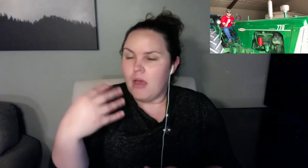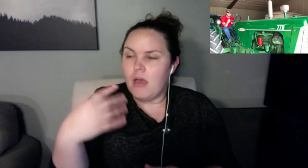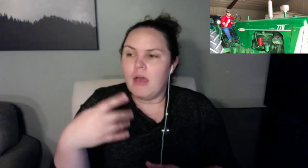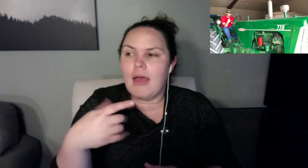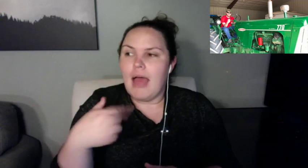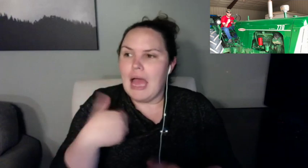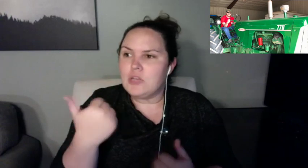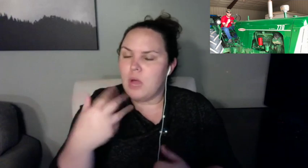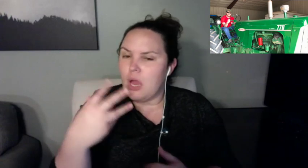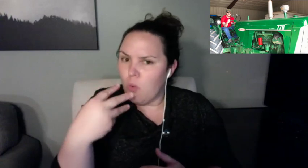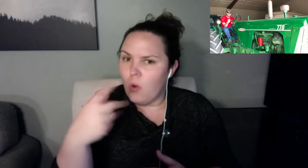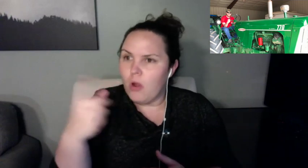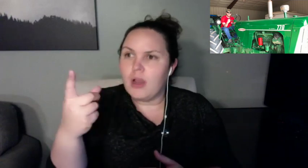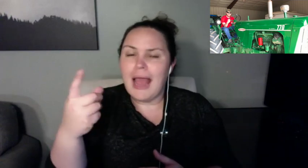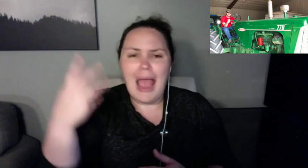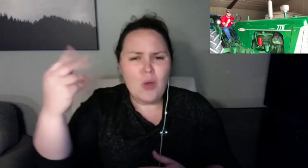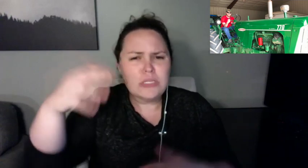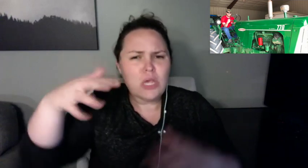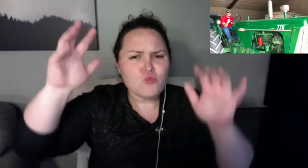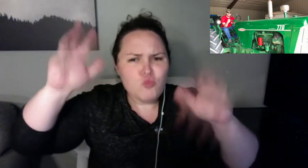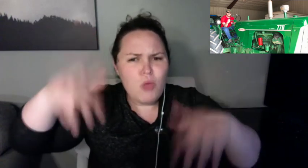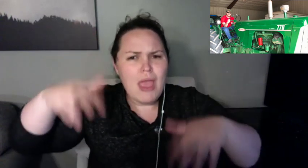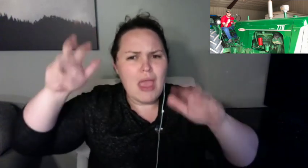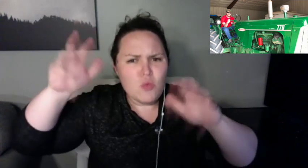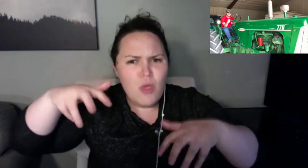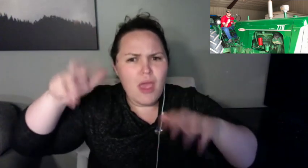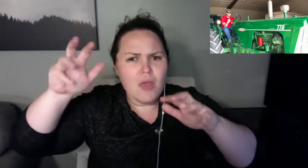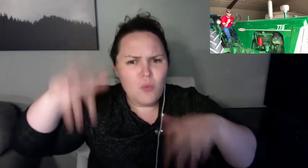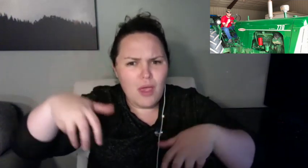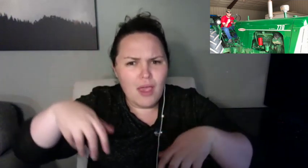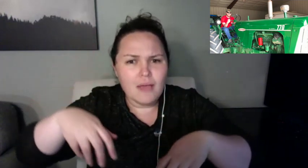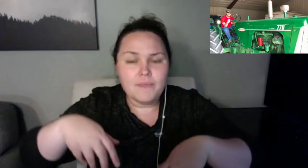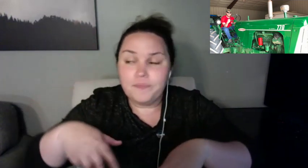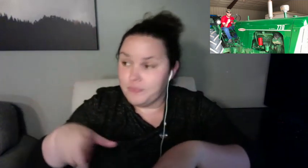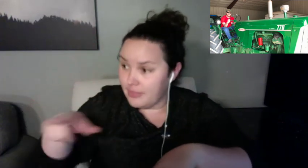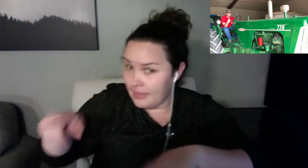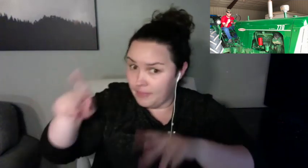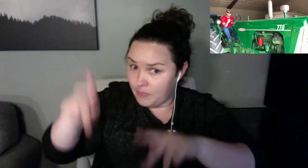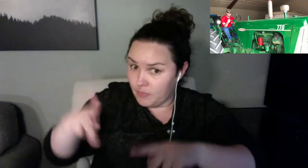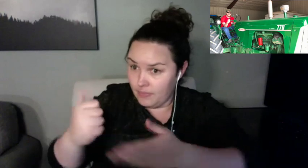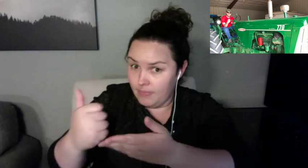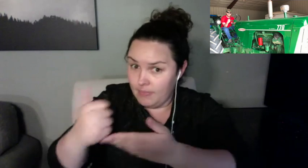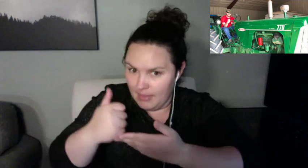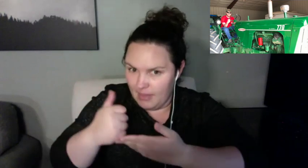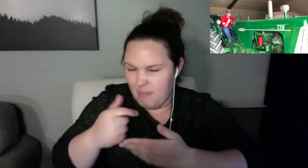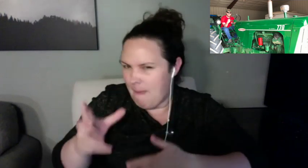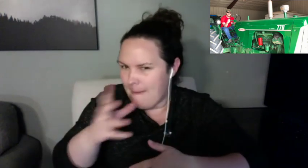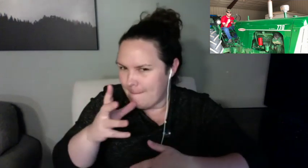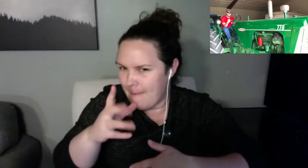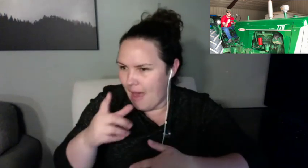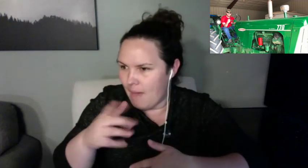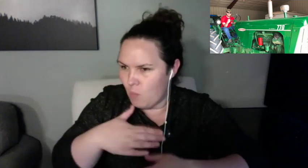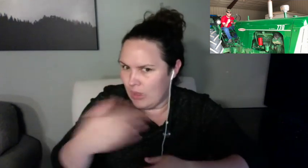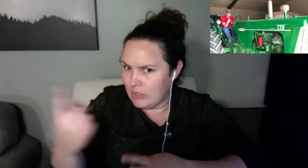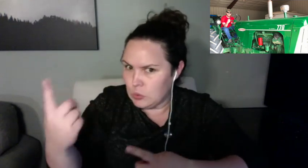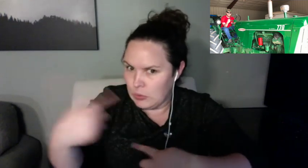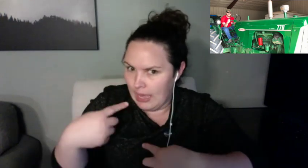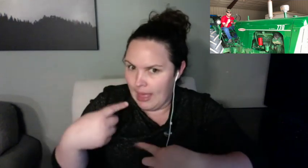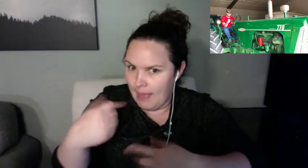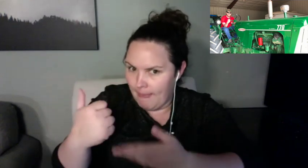job with the entire presentation. And best luck to you. Tyler: Hey, thank you, RJ. I really appreciate the opportunity to to